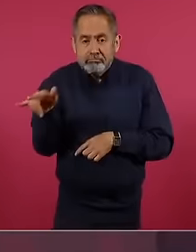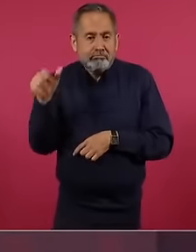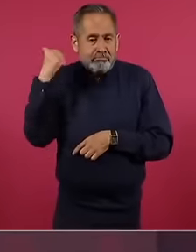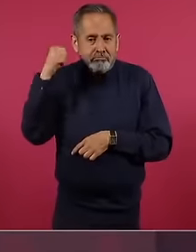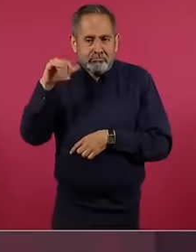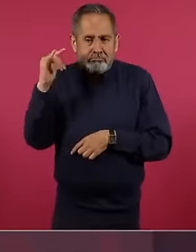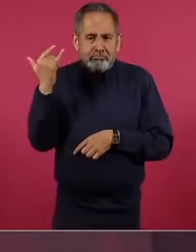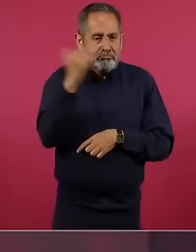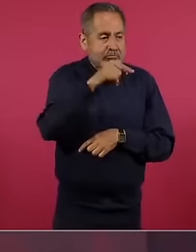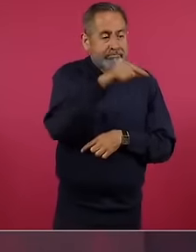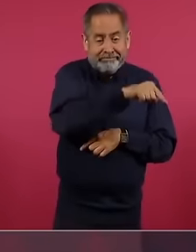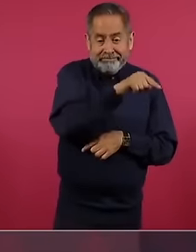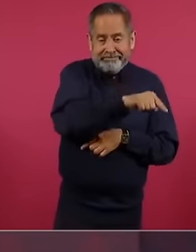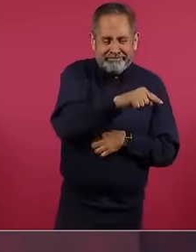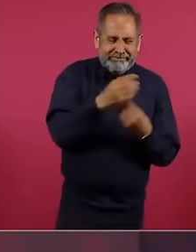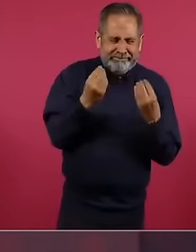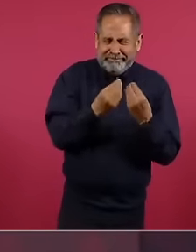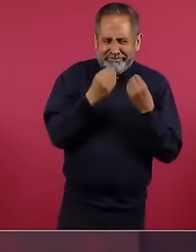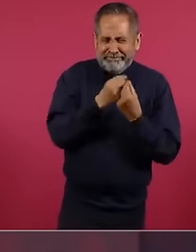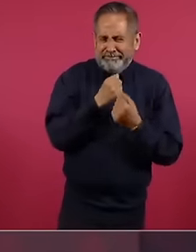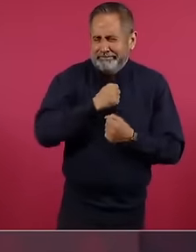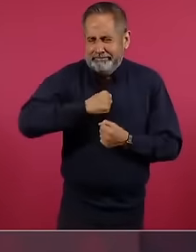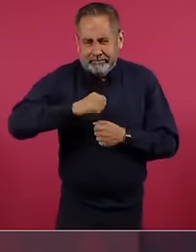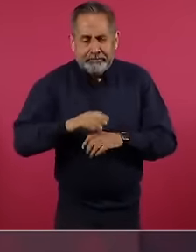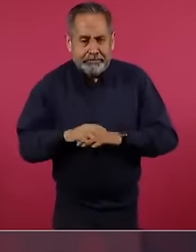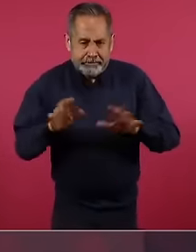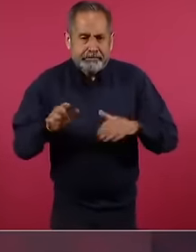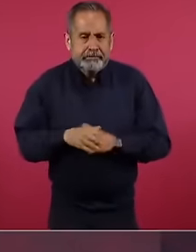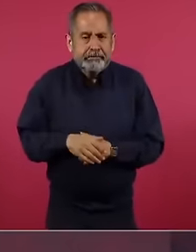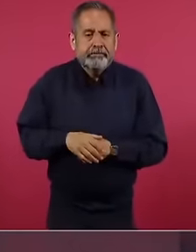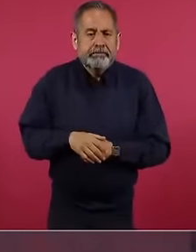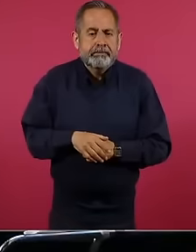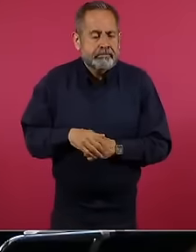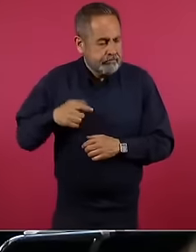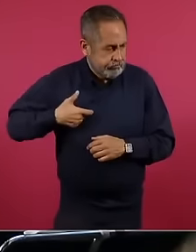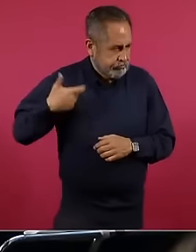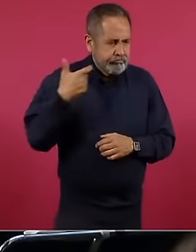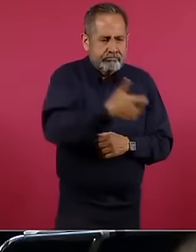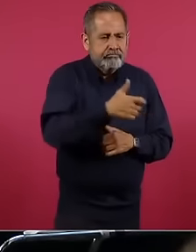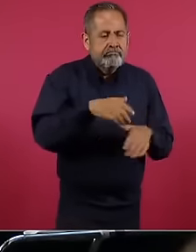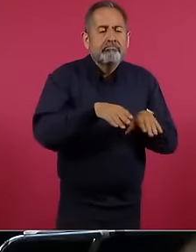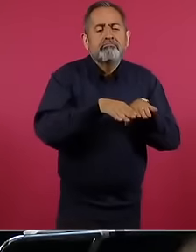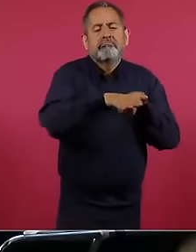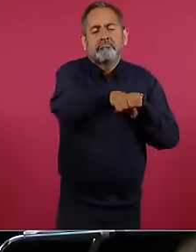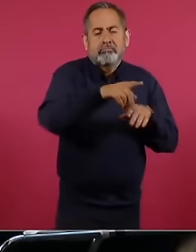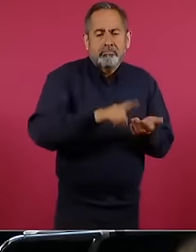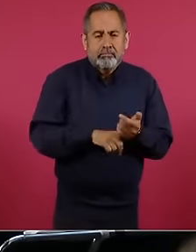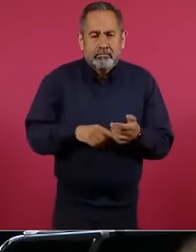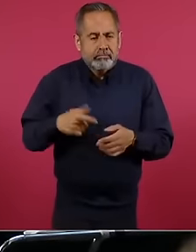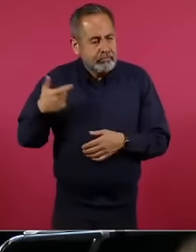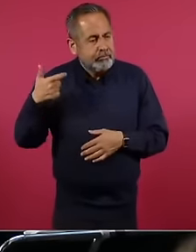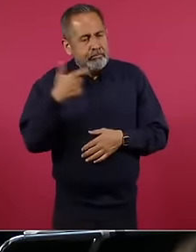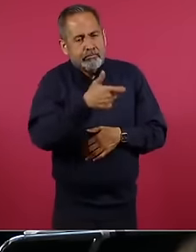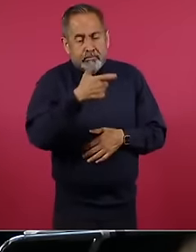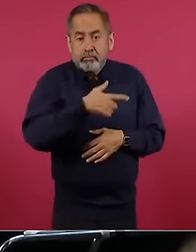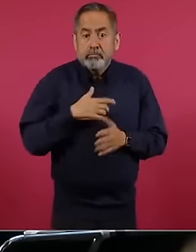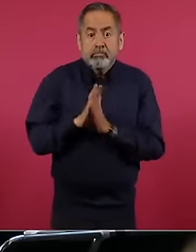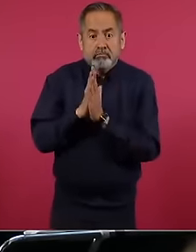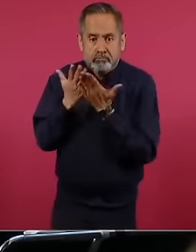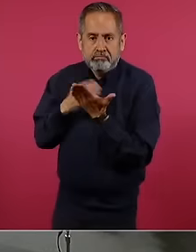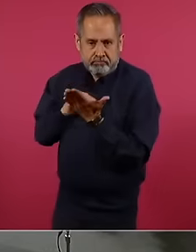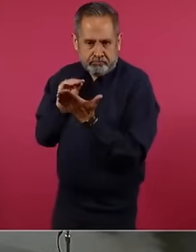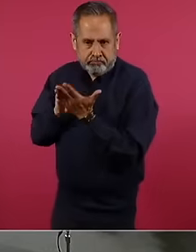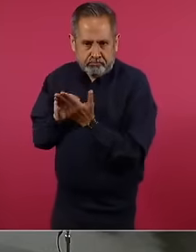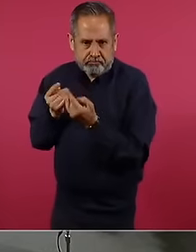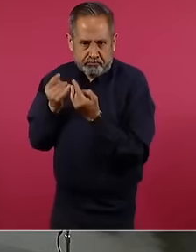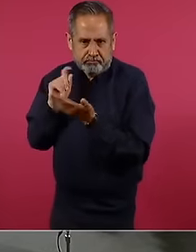a lot of influence, and they were going to pay them for this, I even tell it in a book